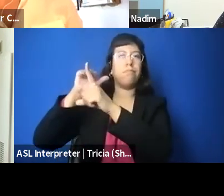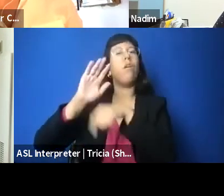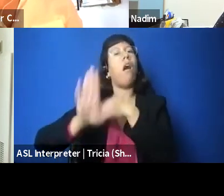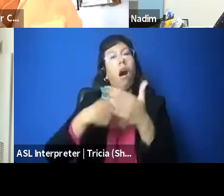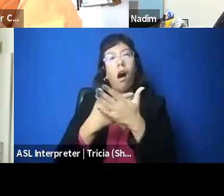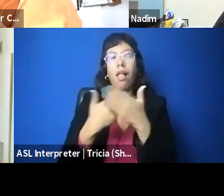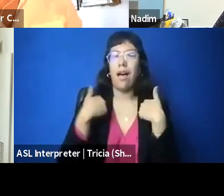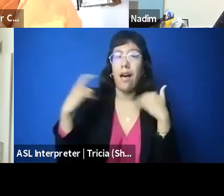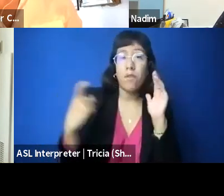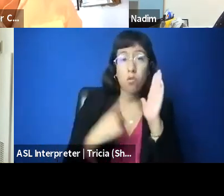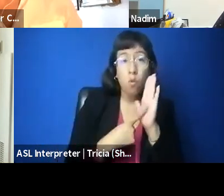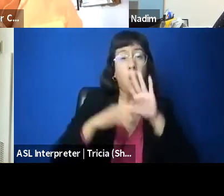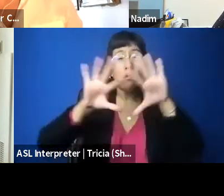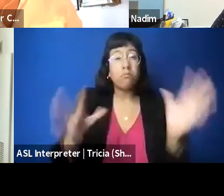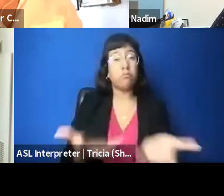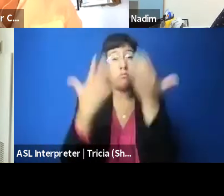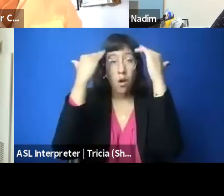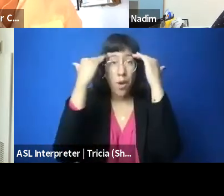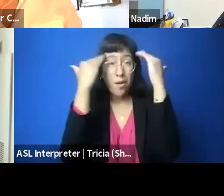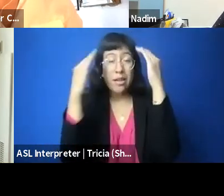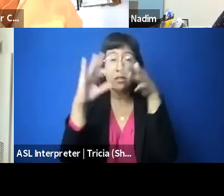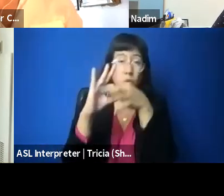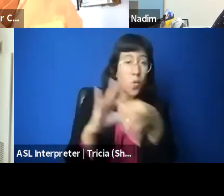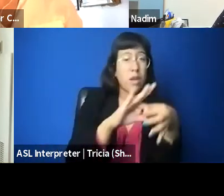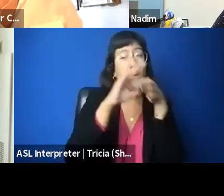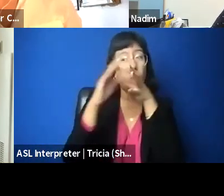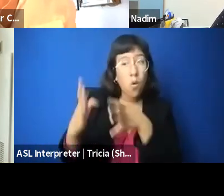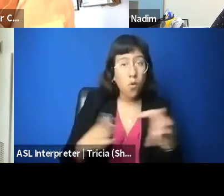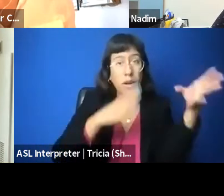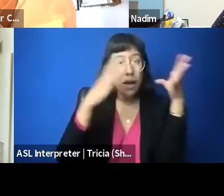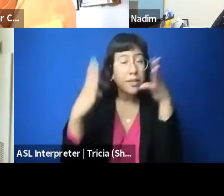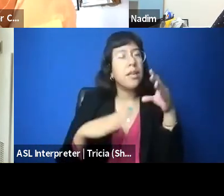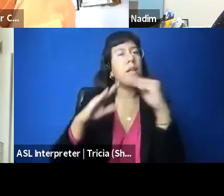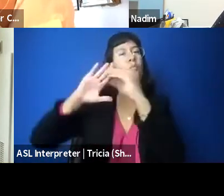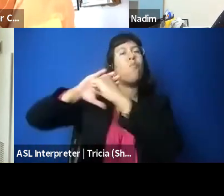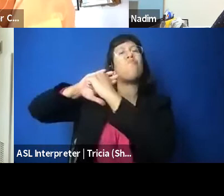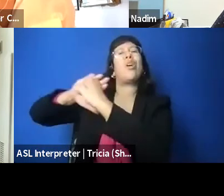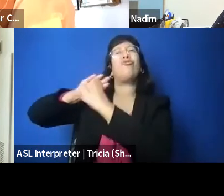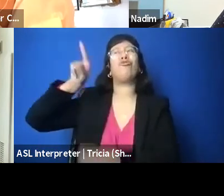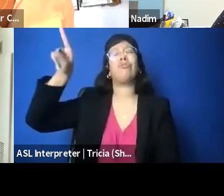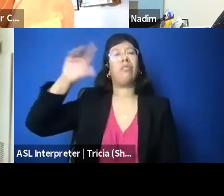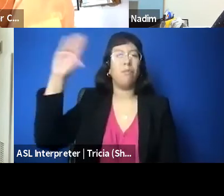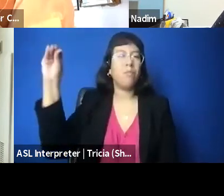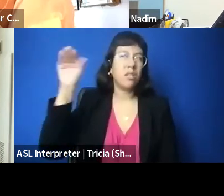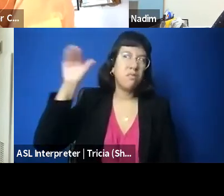and coordinating and organizing and putting more pressure on the companies, I think, to share the materials,